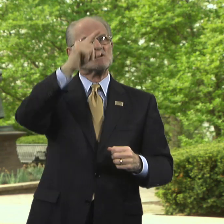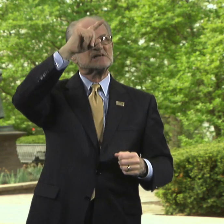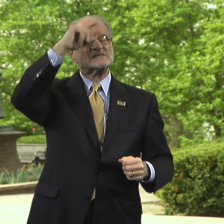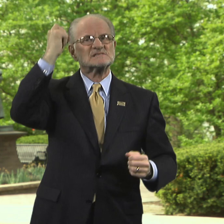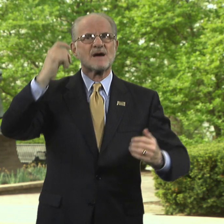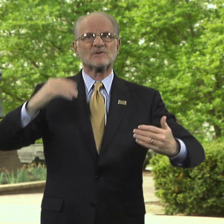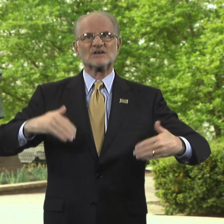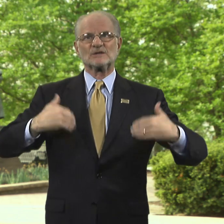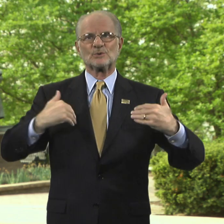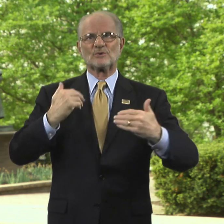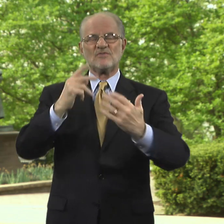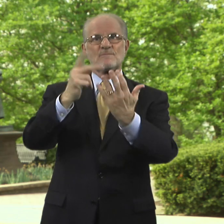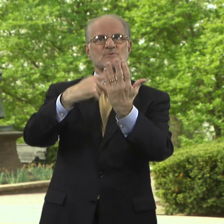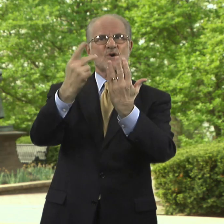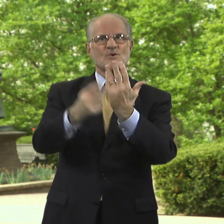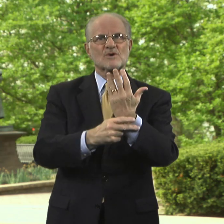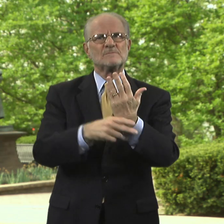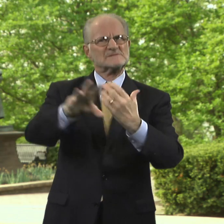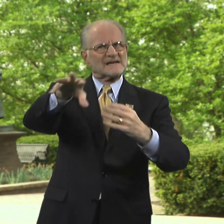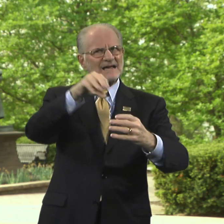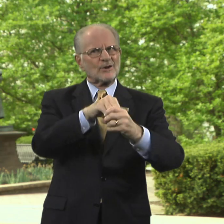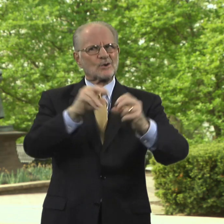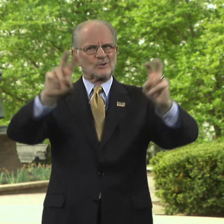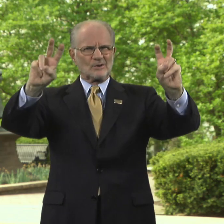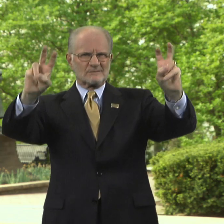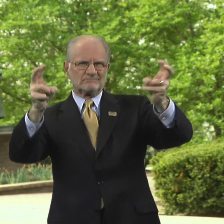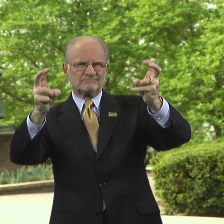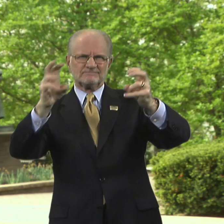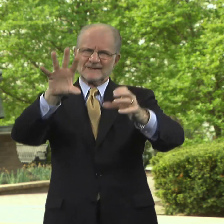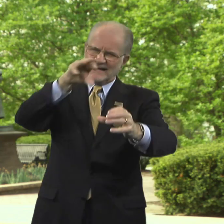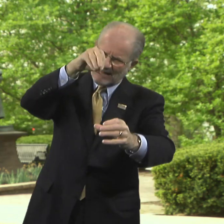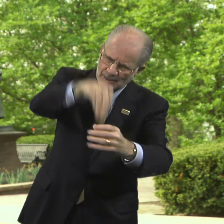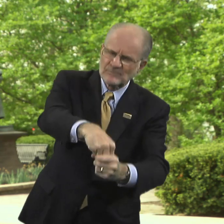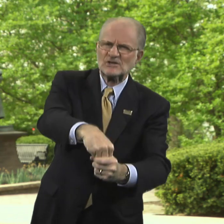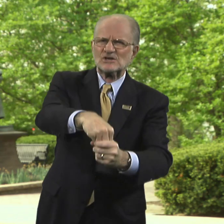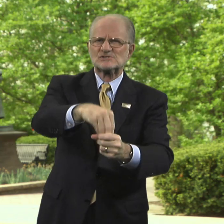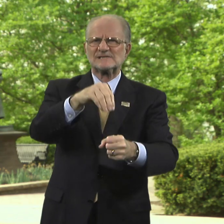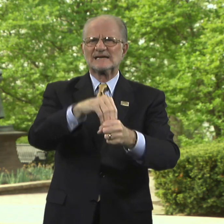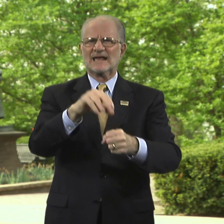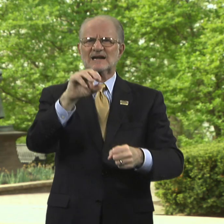Our summer youth programs include "Immerse into ASL"